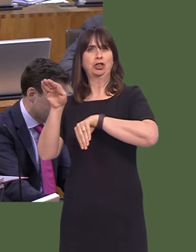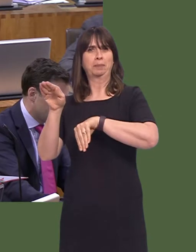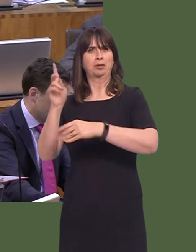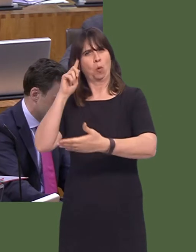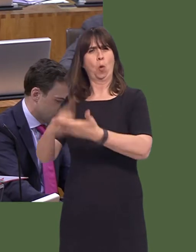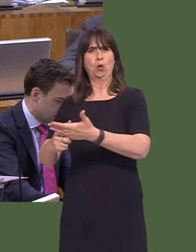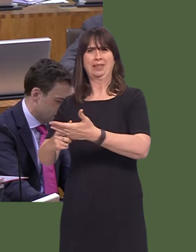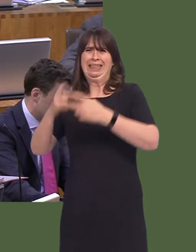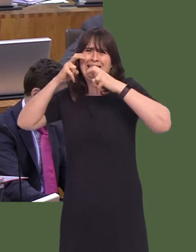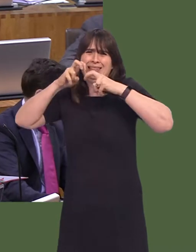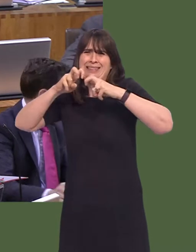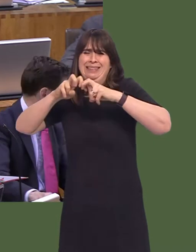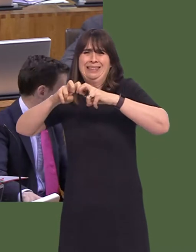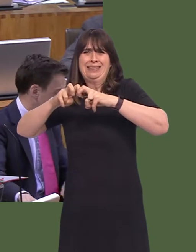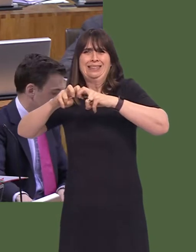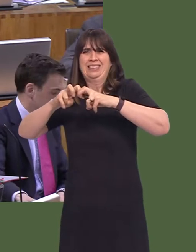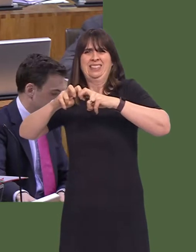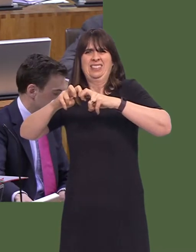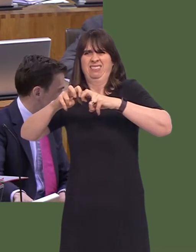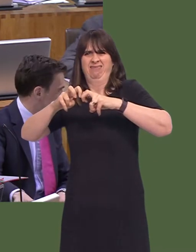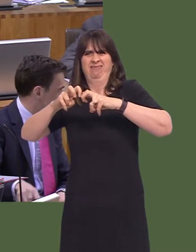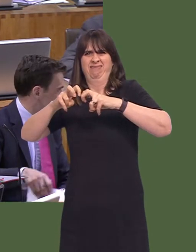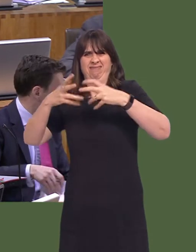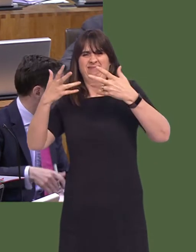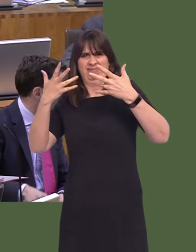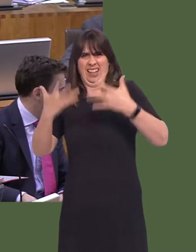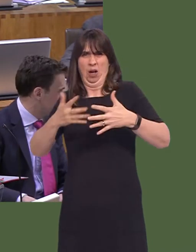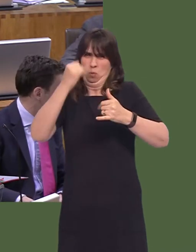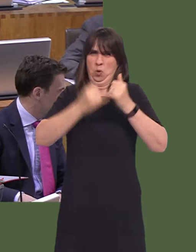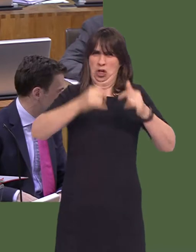The level of scrutiny was nothing like as deep as it necessarily is now, and that has